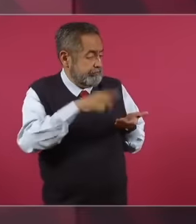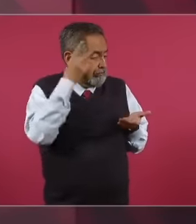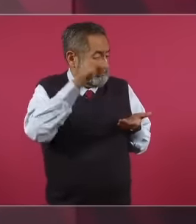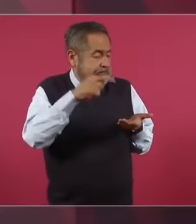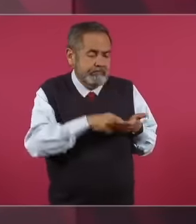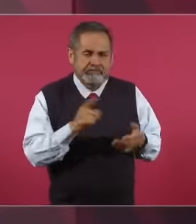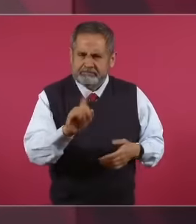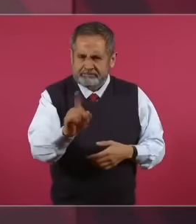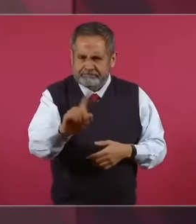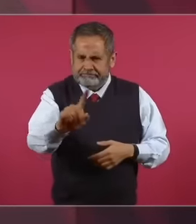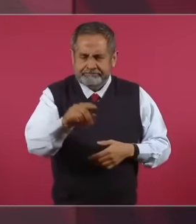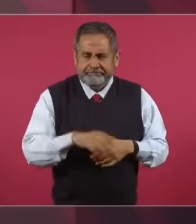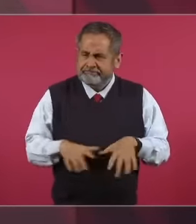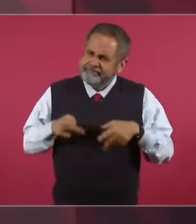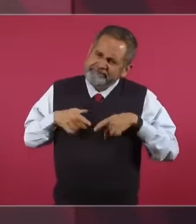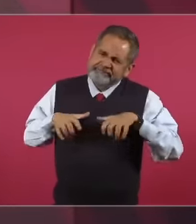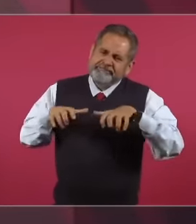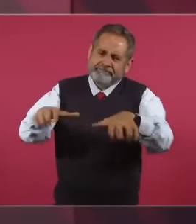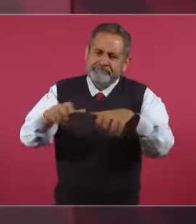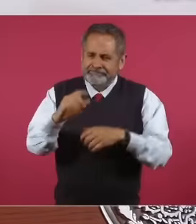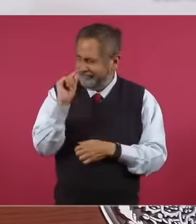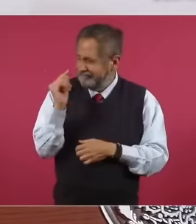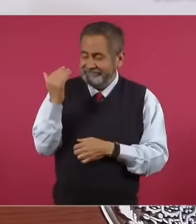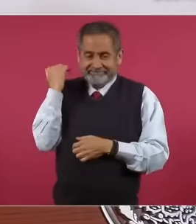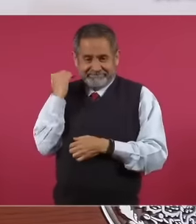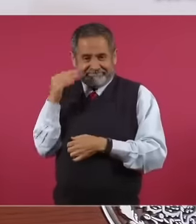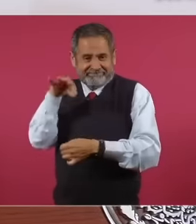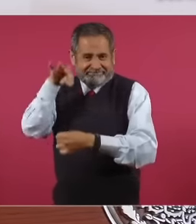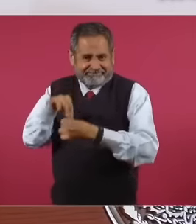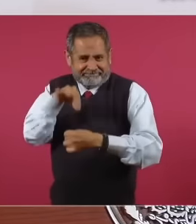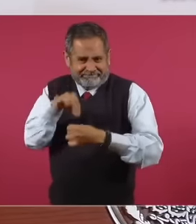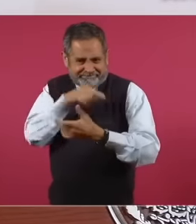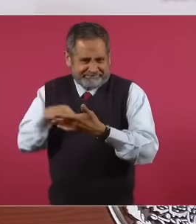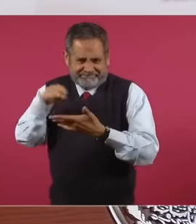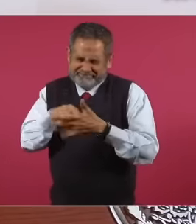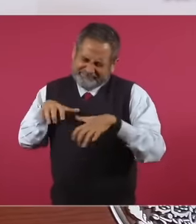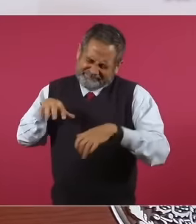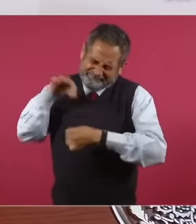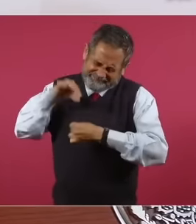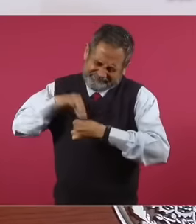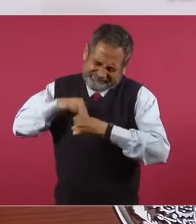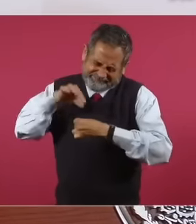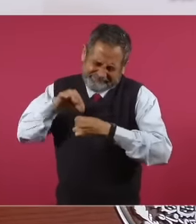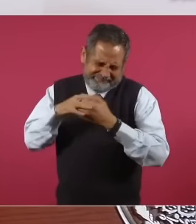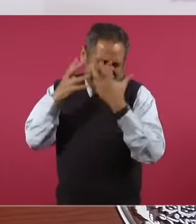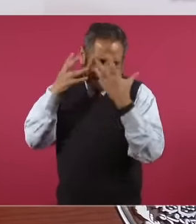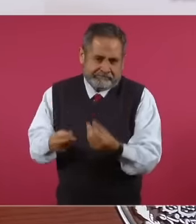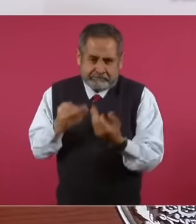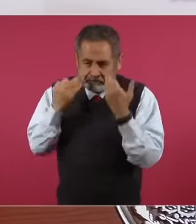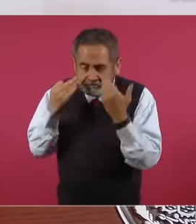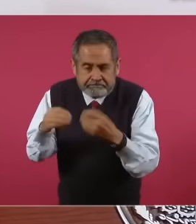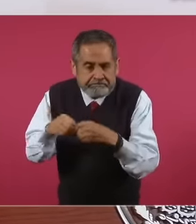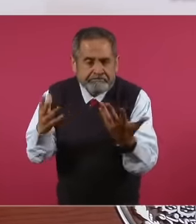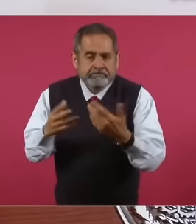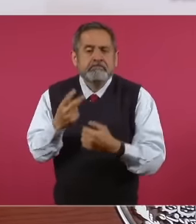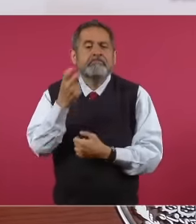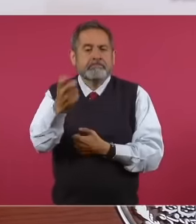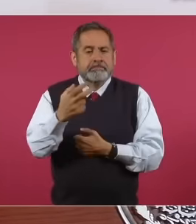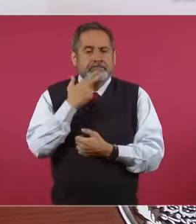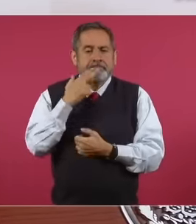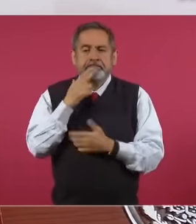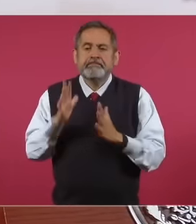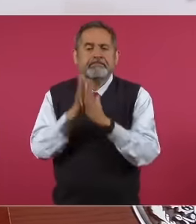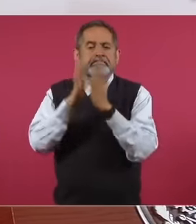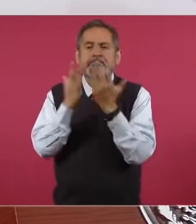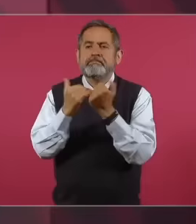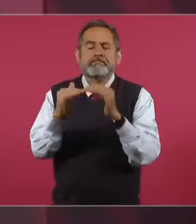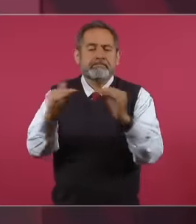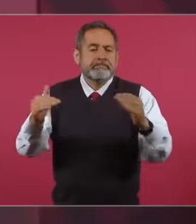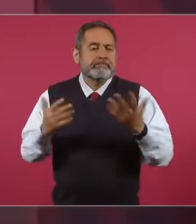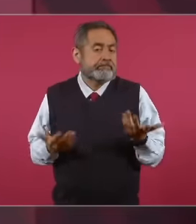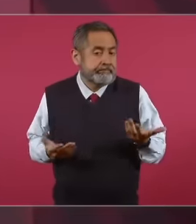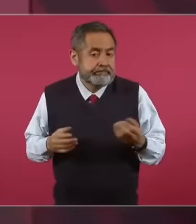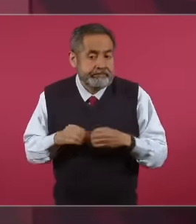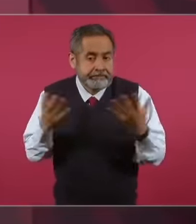in the election and that is what democracy is for, how is it possible that the people